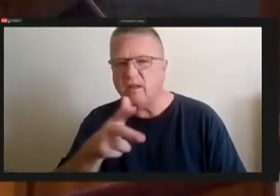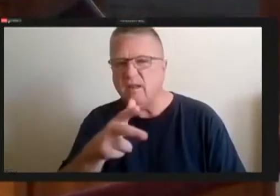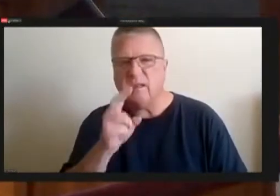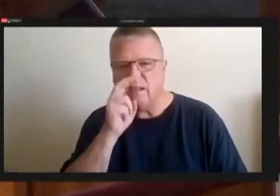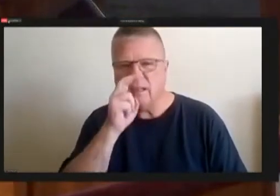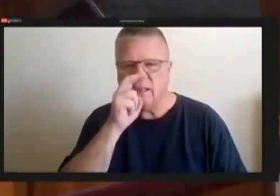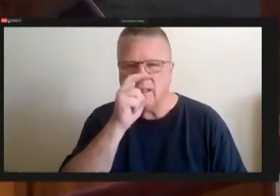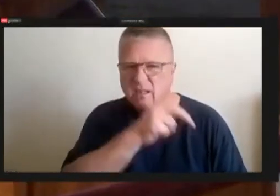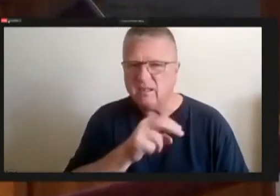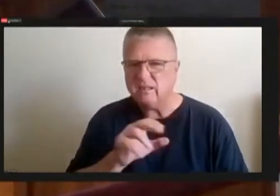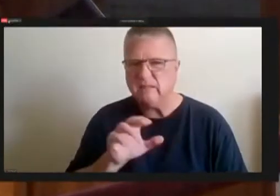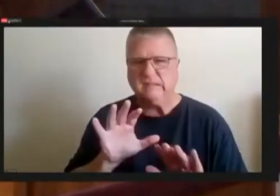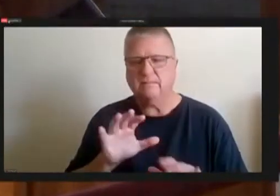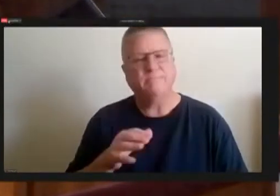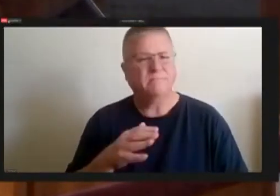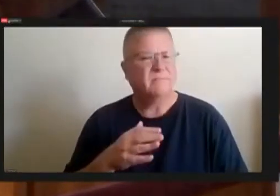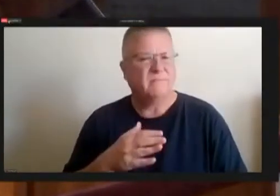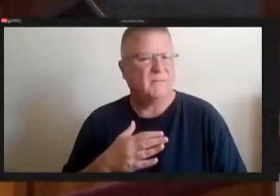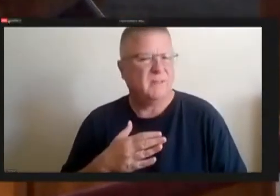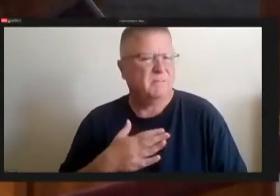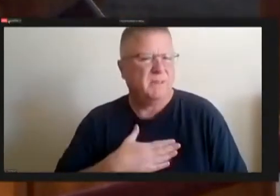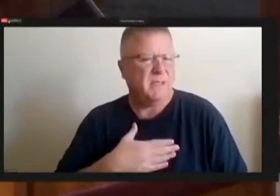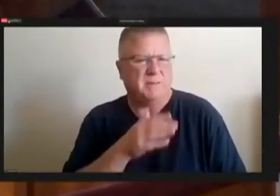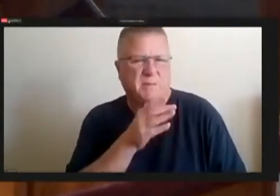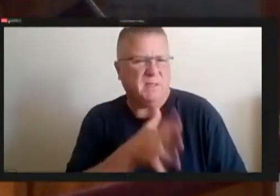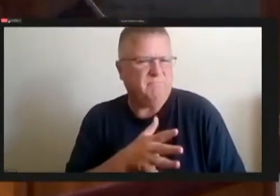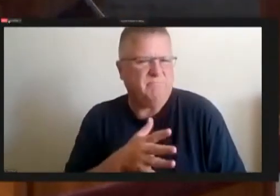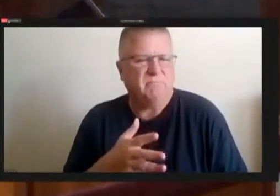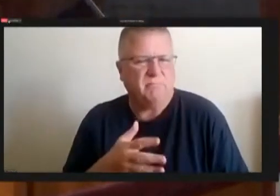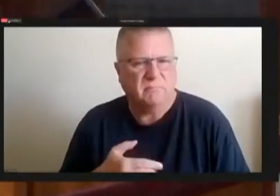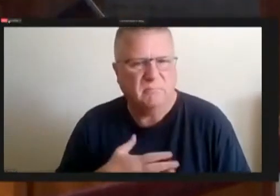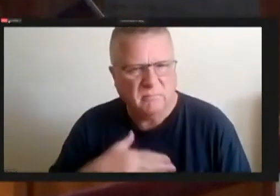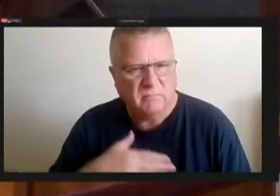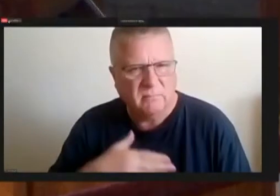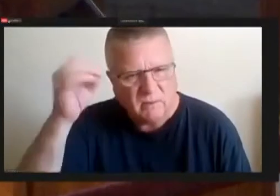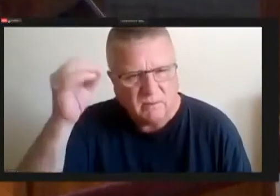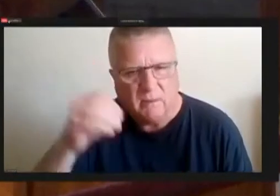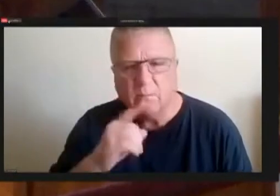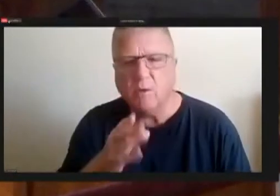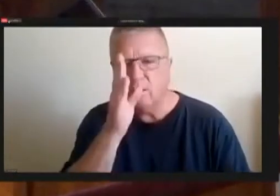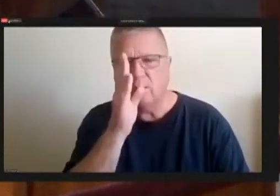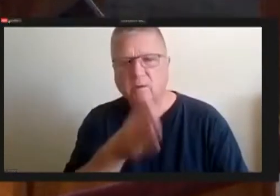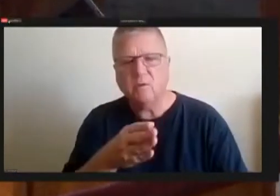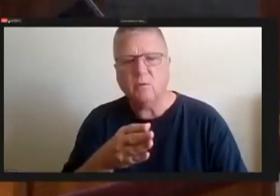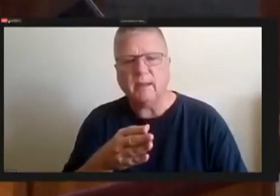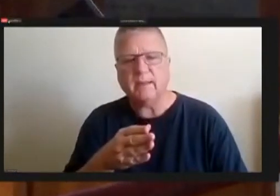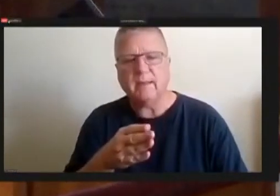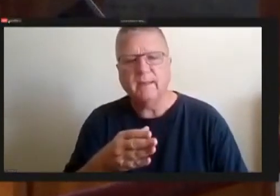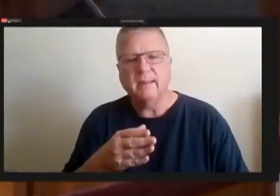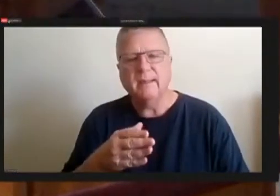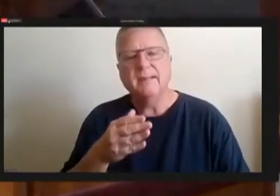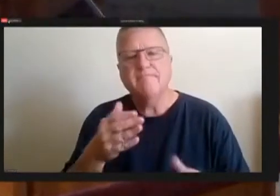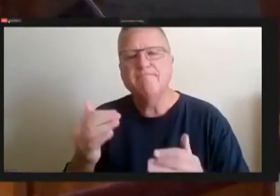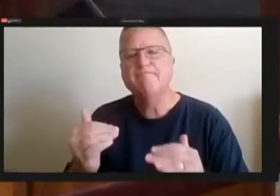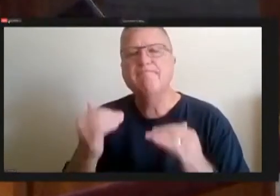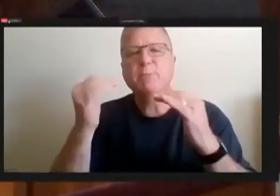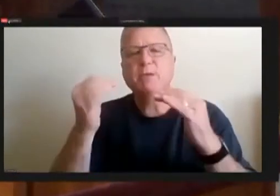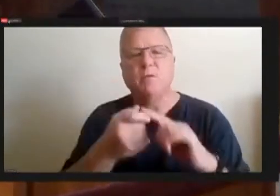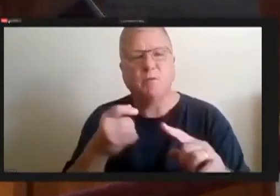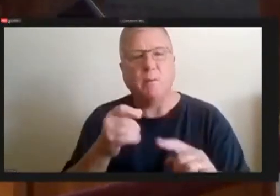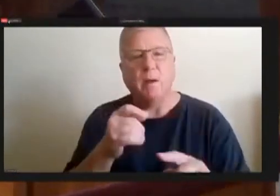But I also had enough to do we had a direct appeal from the fire department to not waste